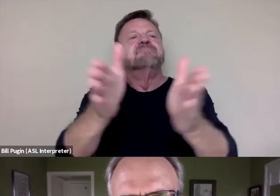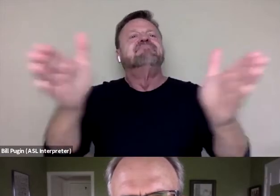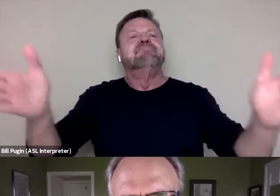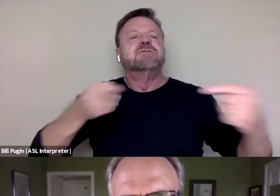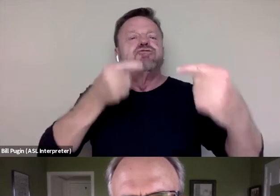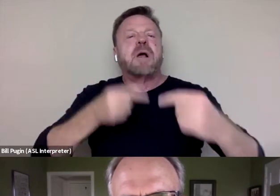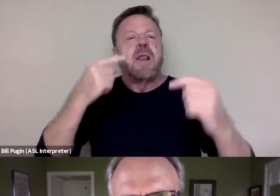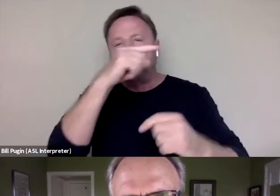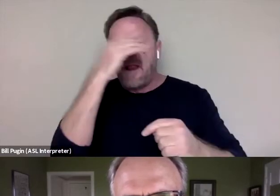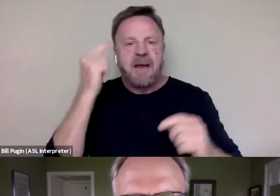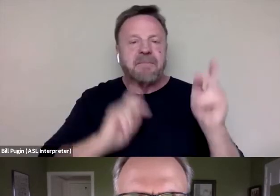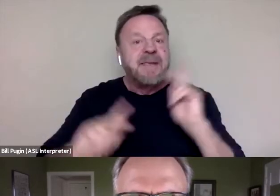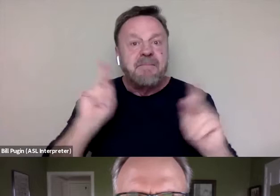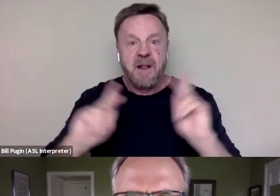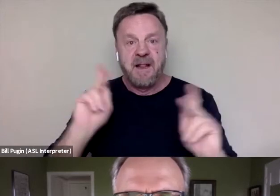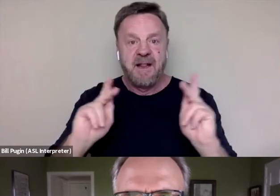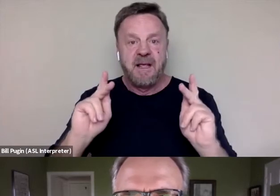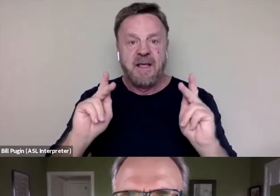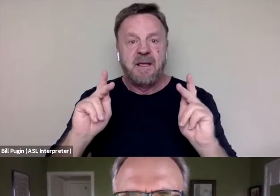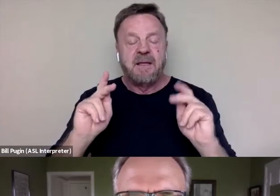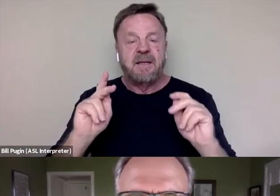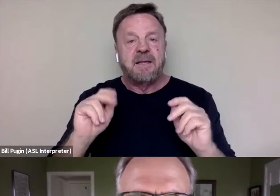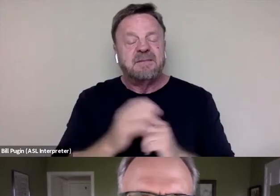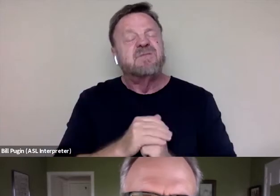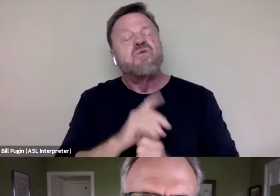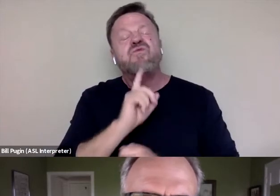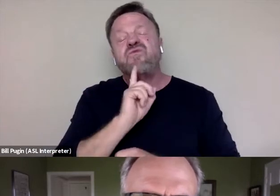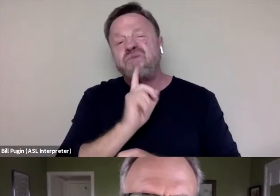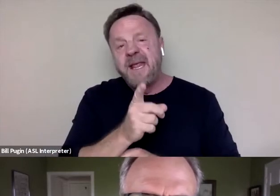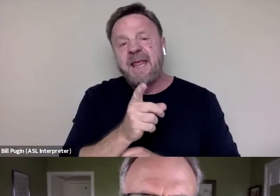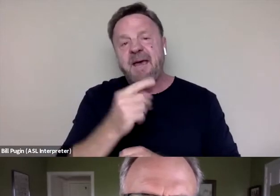So in truth, I think that this film is very much aligned